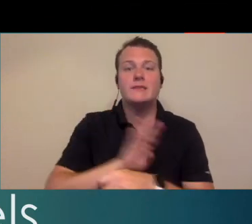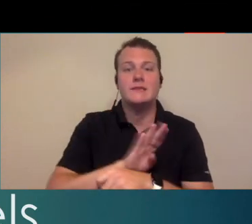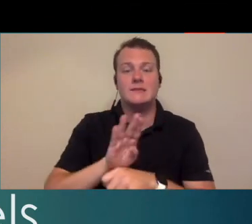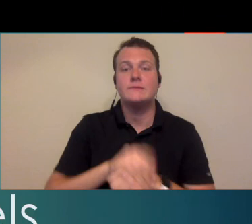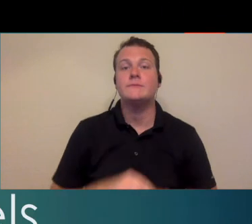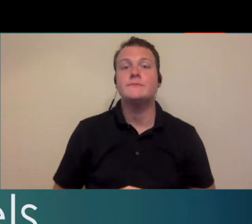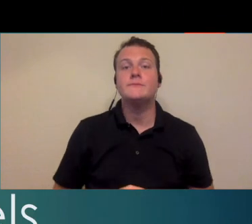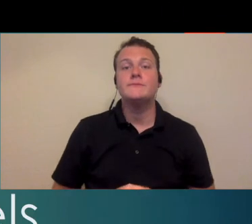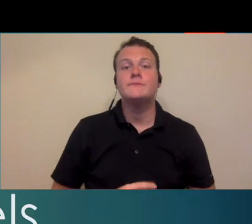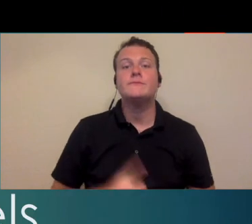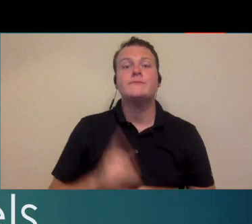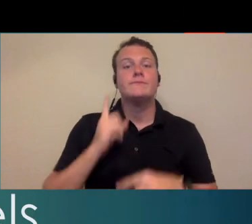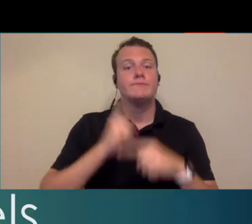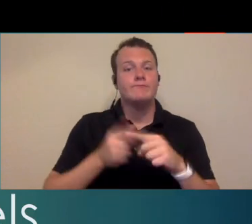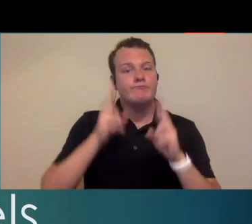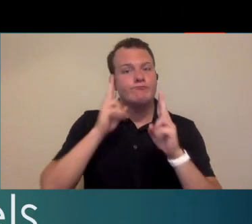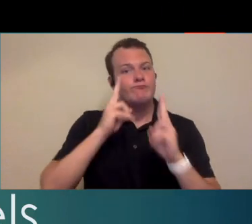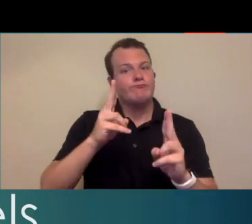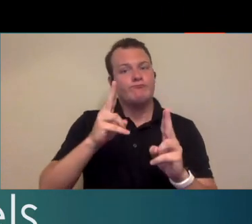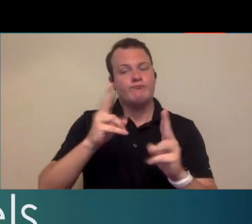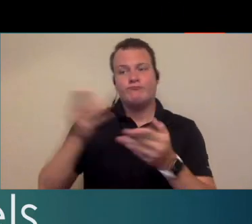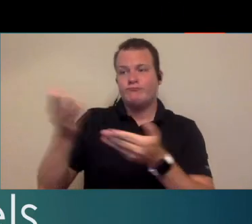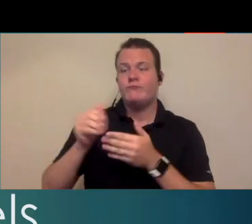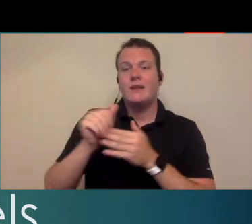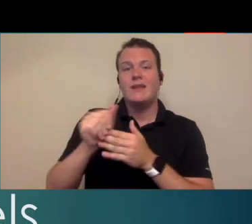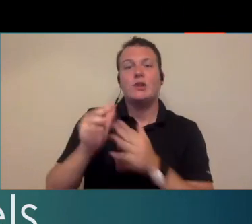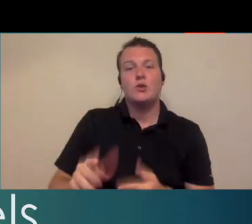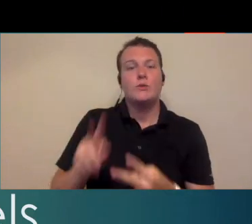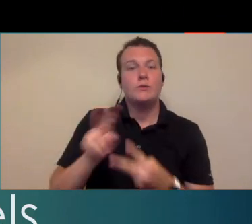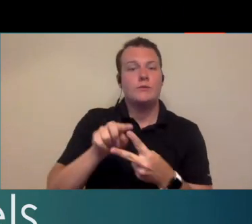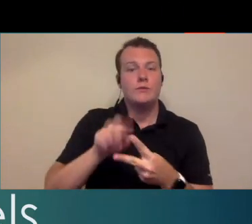AUD practice it is also my distinct pleasure to introduce today's course